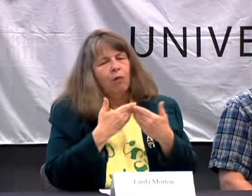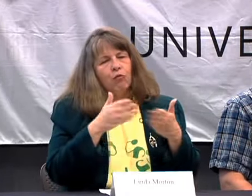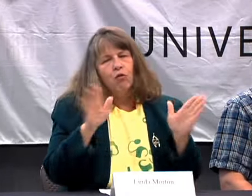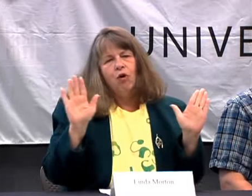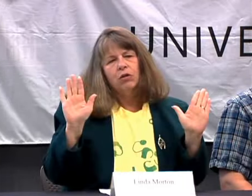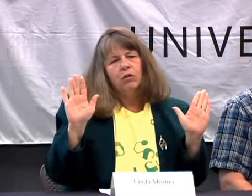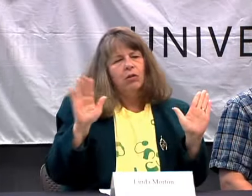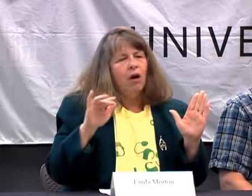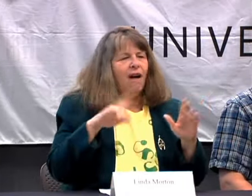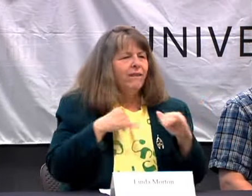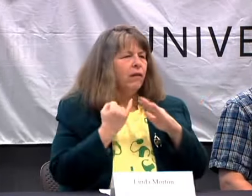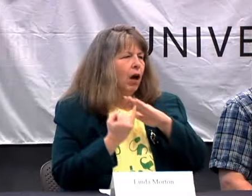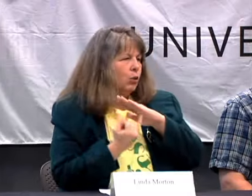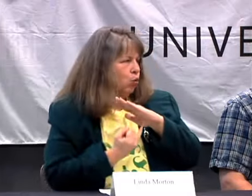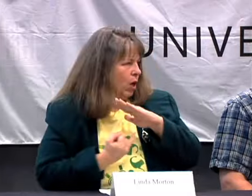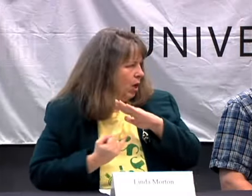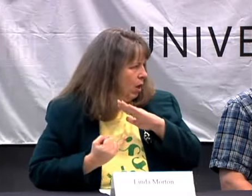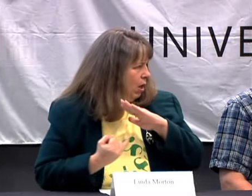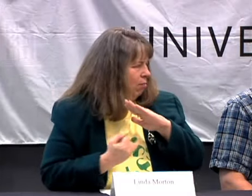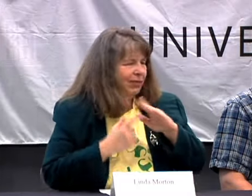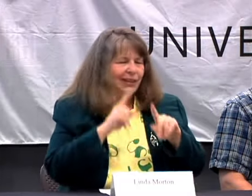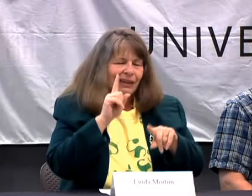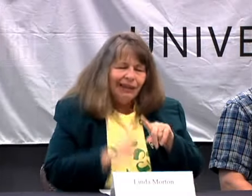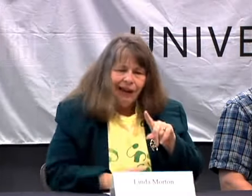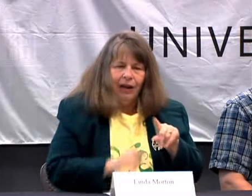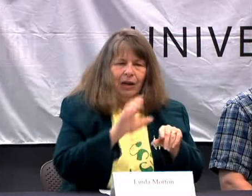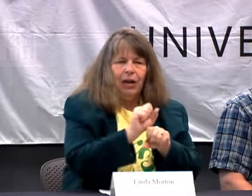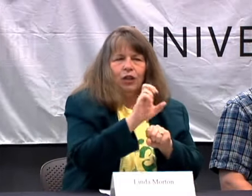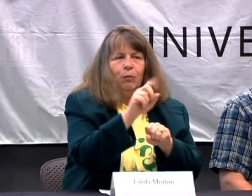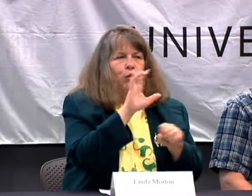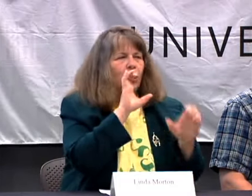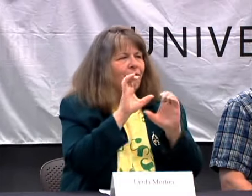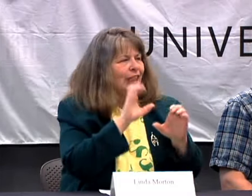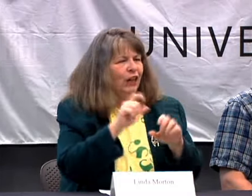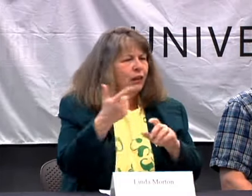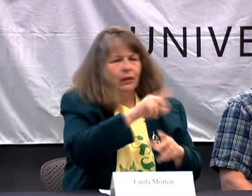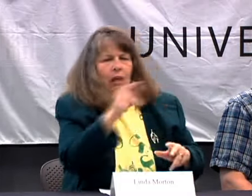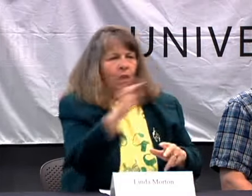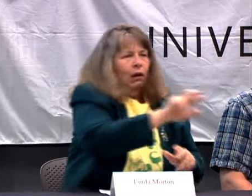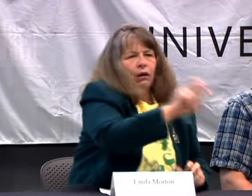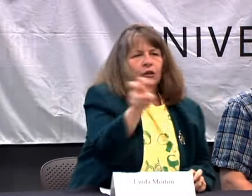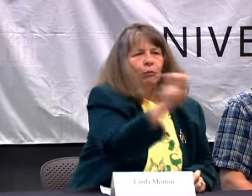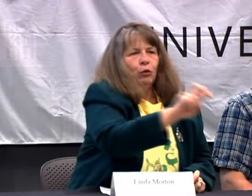IN A GROUP OF PEOPLE, I FEEL VERY ISOLATED BECAUSE I CAN'T CATCH THE